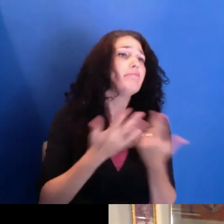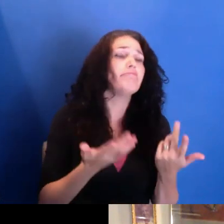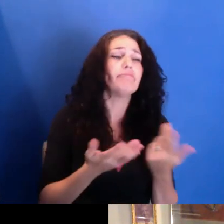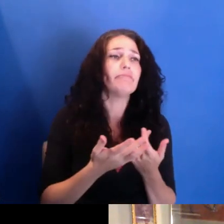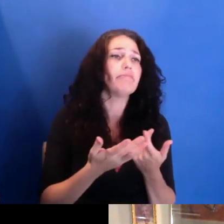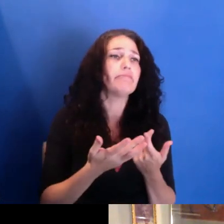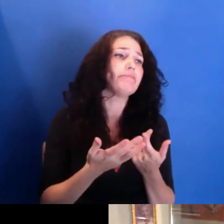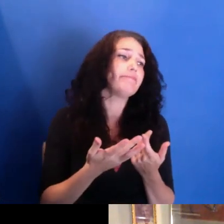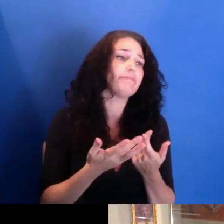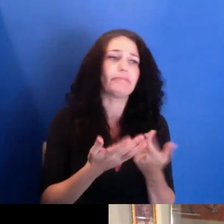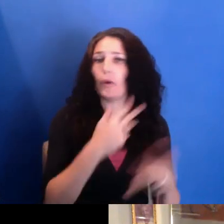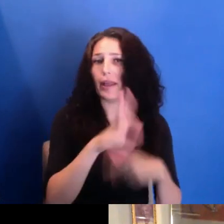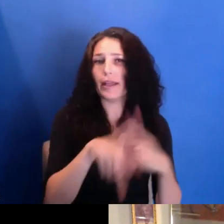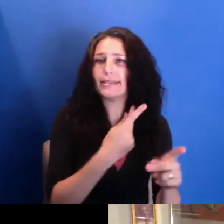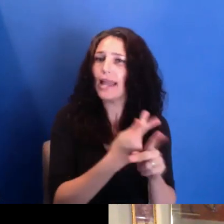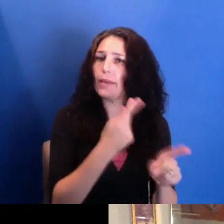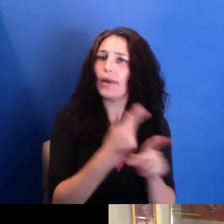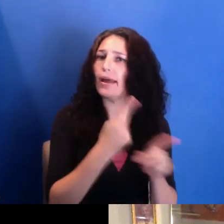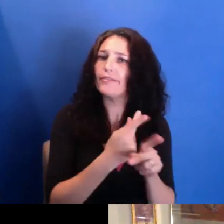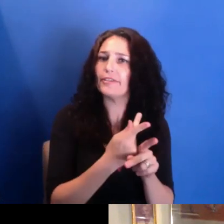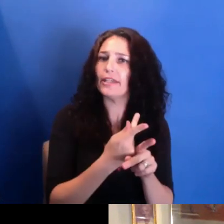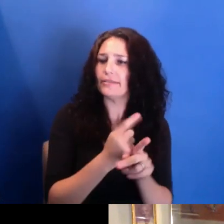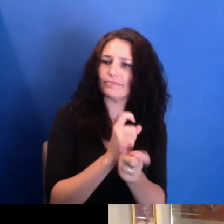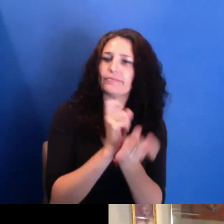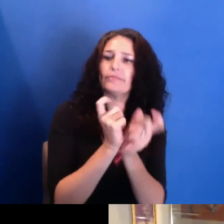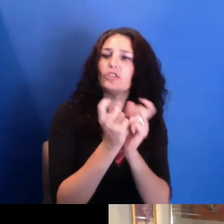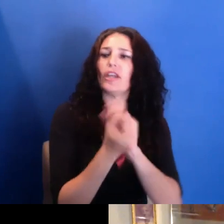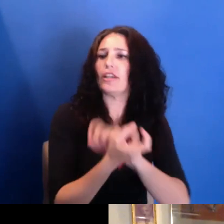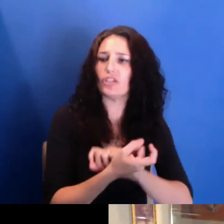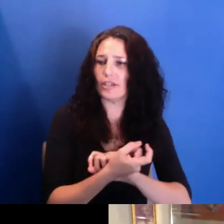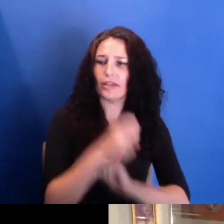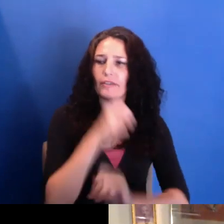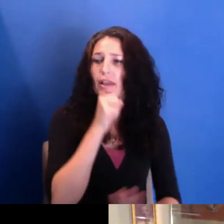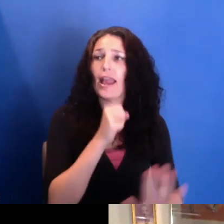a certain type of coming-of-age story that has to do with, like, a coming of consciousness